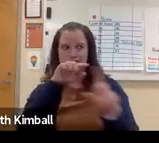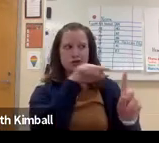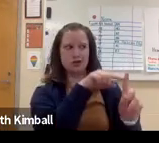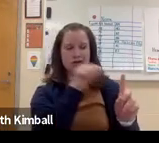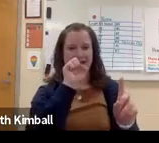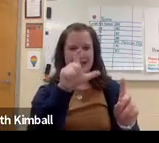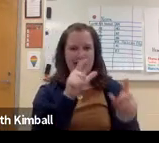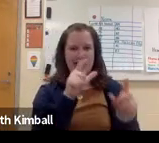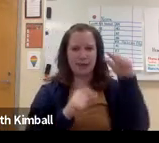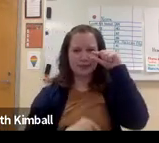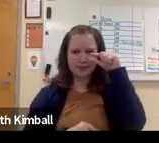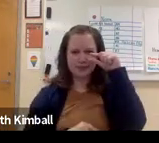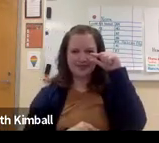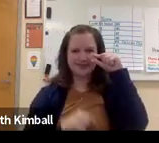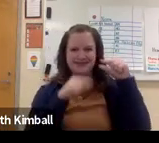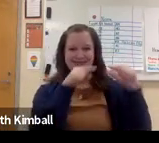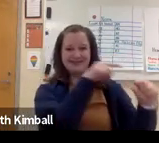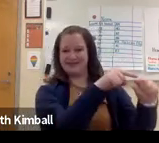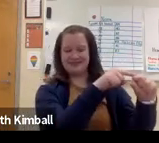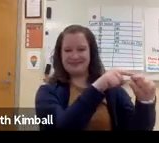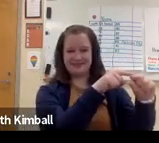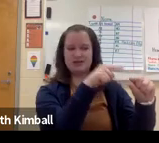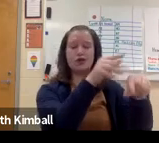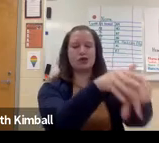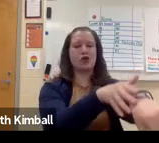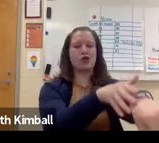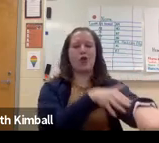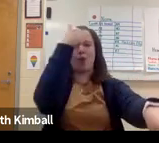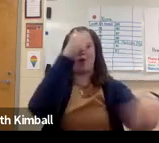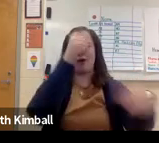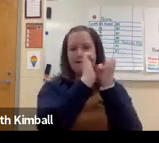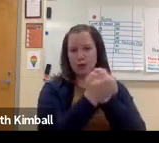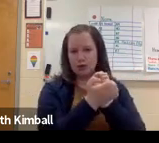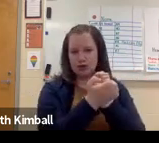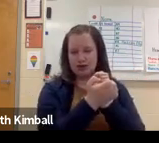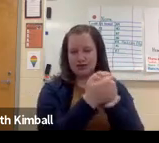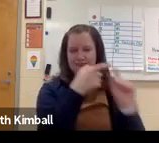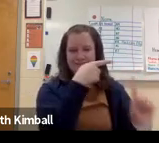are not as readily available as they might be in English, because there are fewer people.